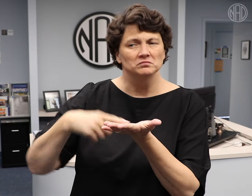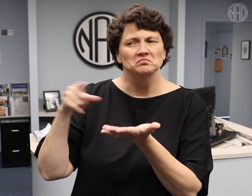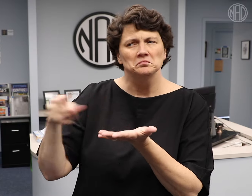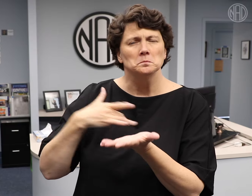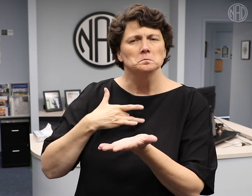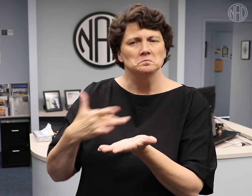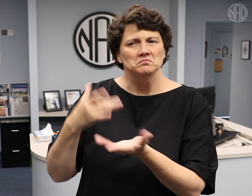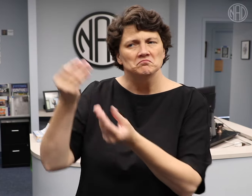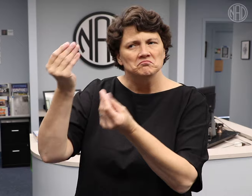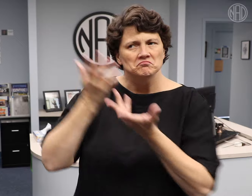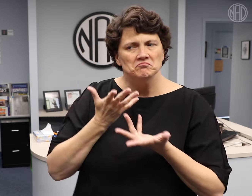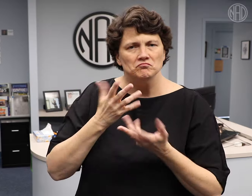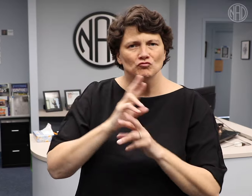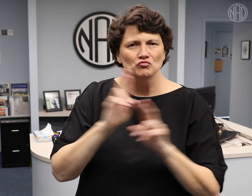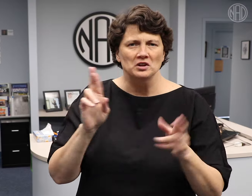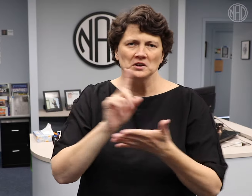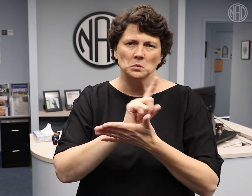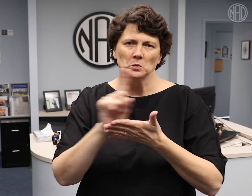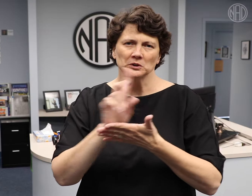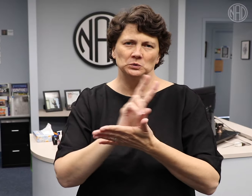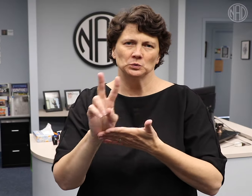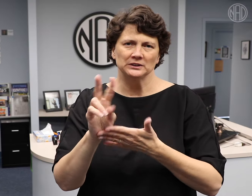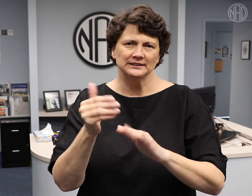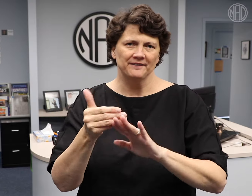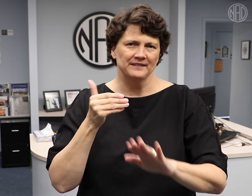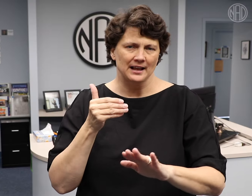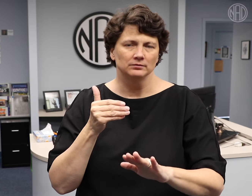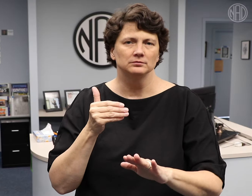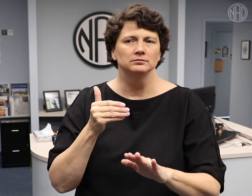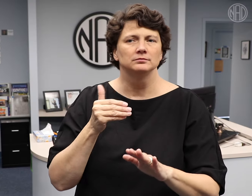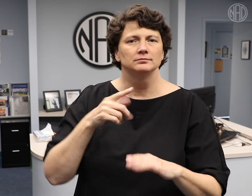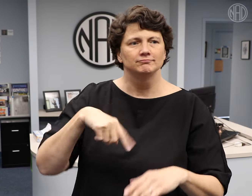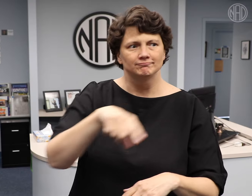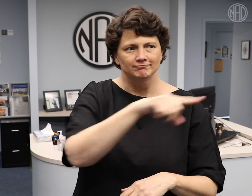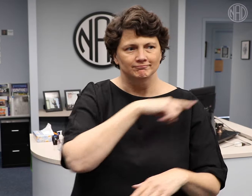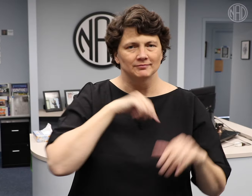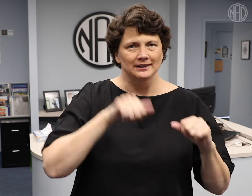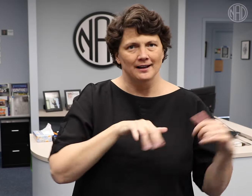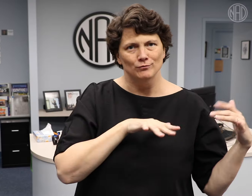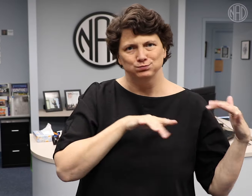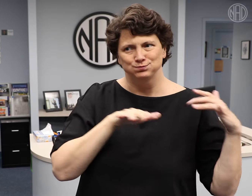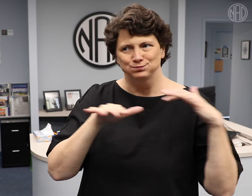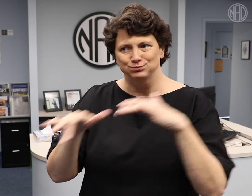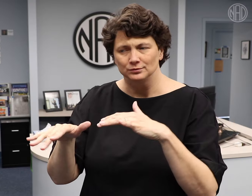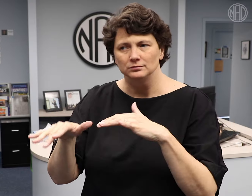The committee will let you know they’re ready to discuss, perhaps a couple of weeks in advance, so the community can attend.